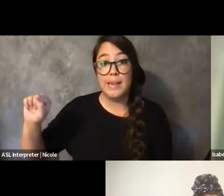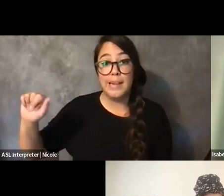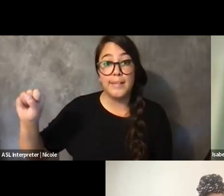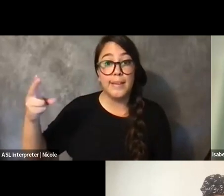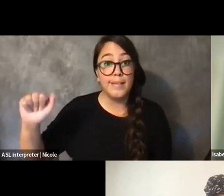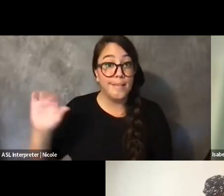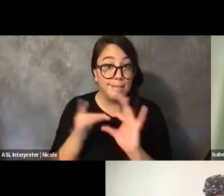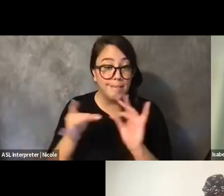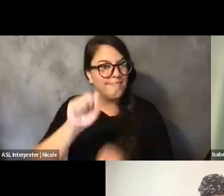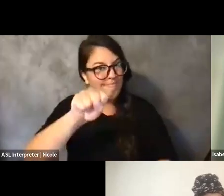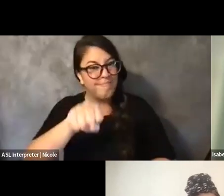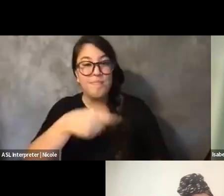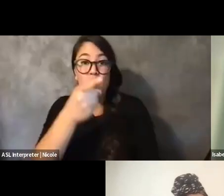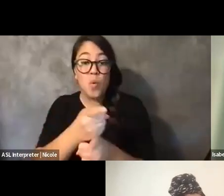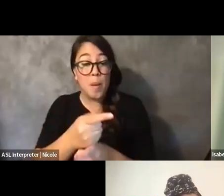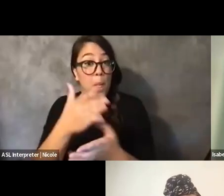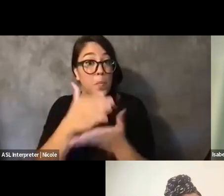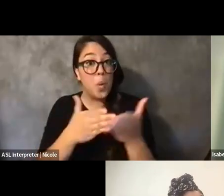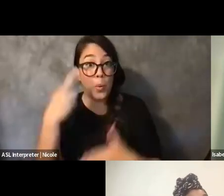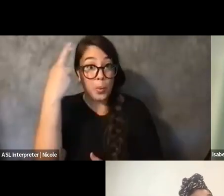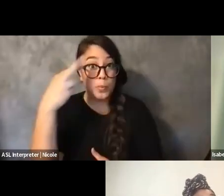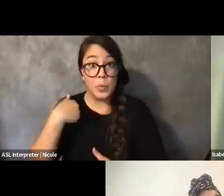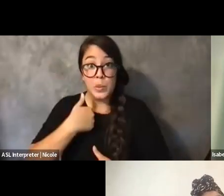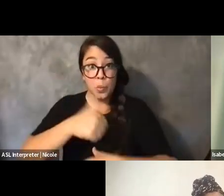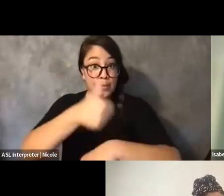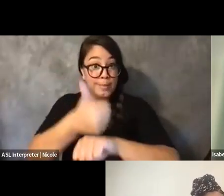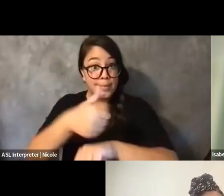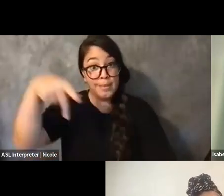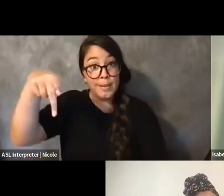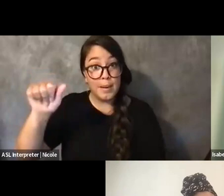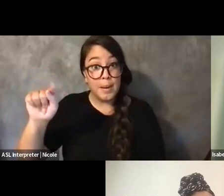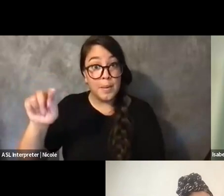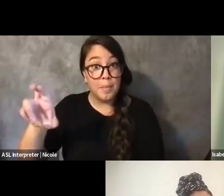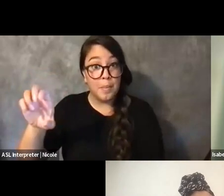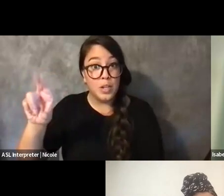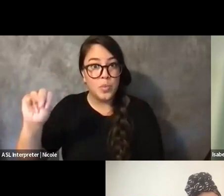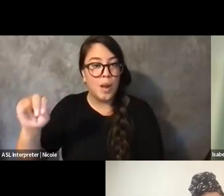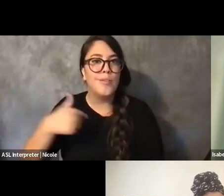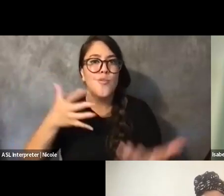part of the reason why we made it was because we didn't want to be charging Black people for our services.